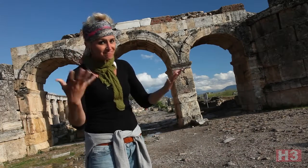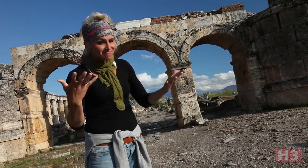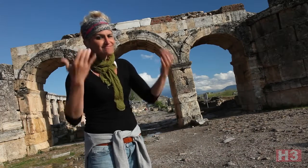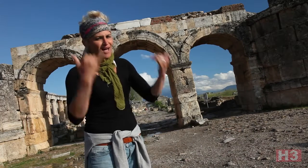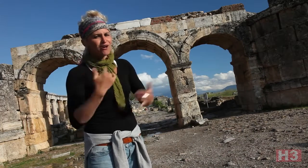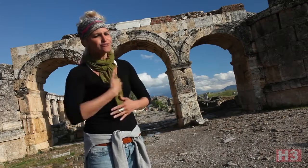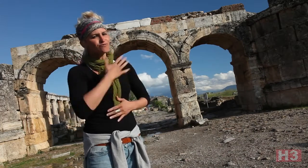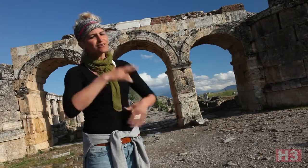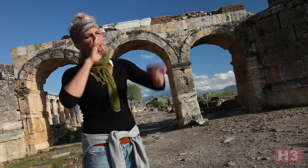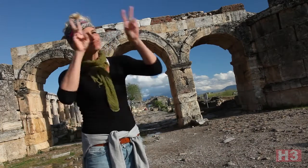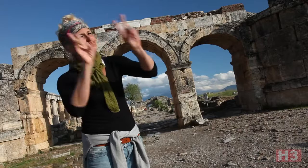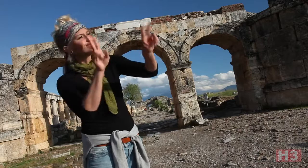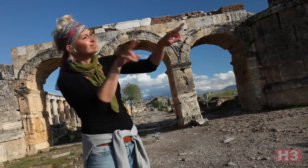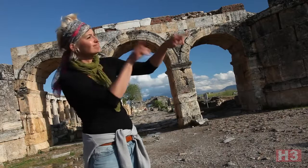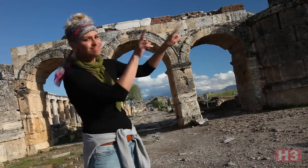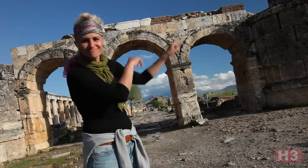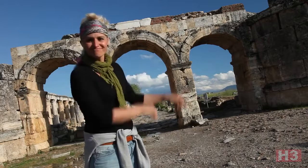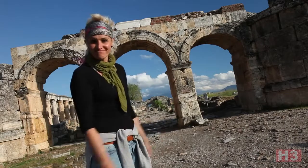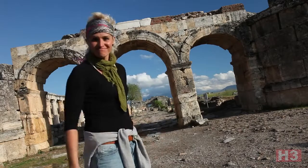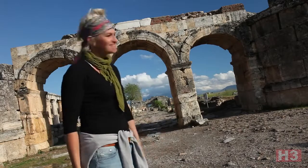Now, I want to go explore this site.